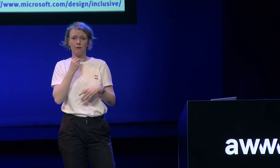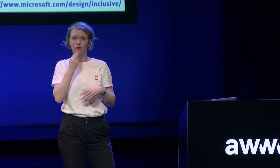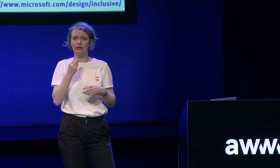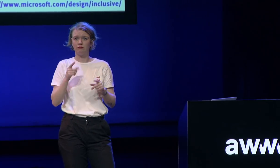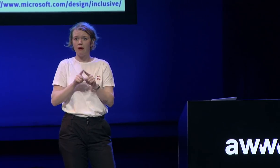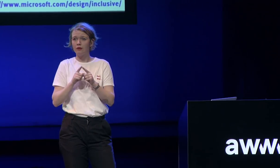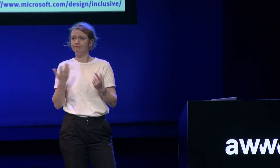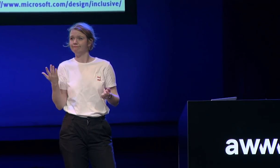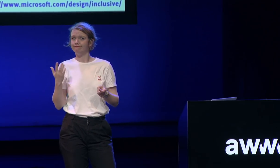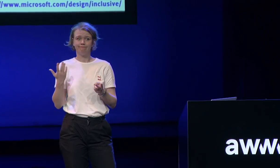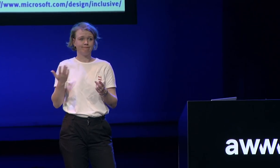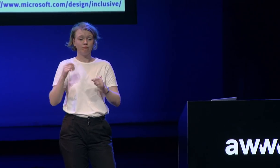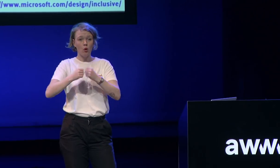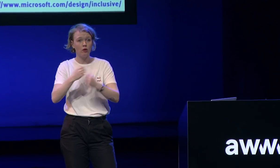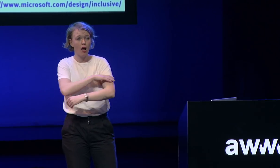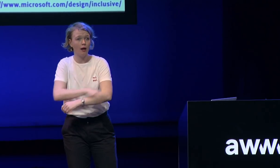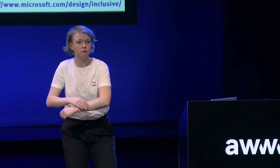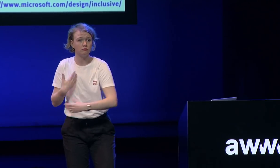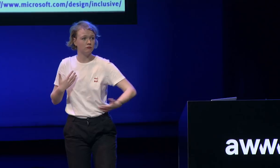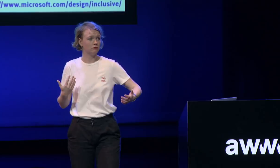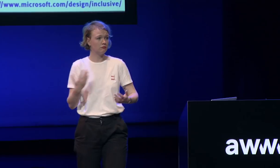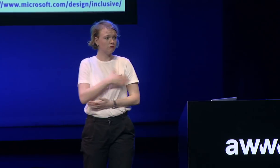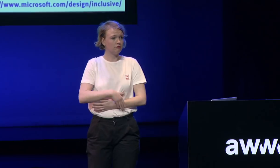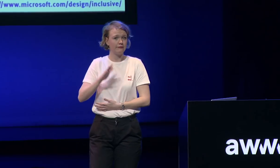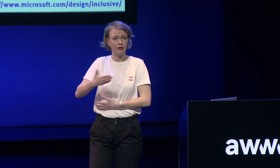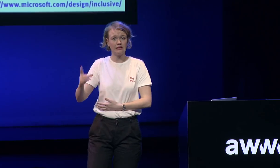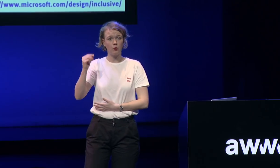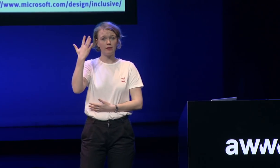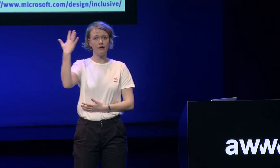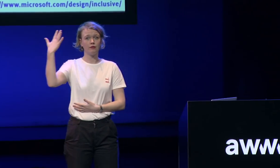sometimes exclusion is right temporary you can have a broken arm and you have